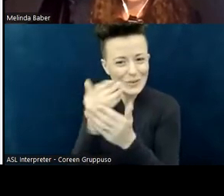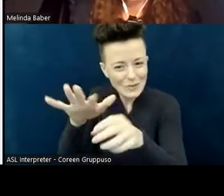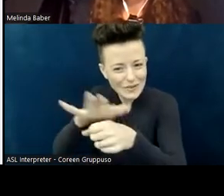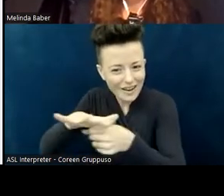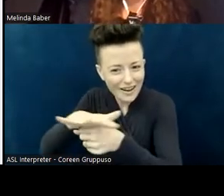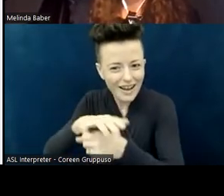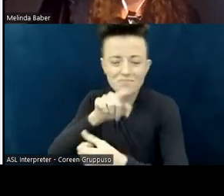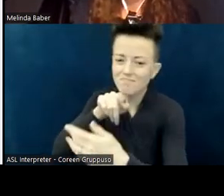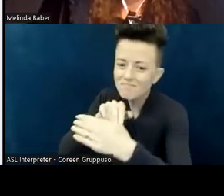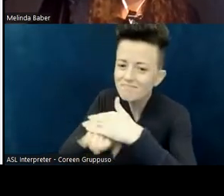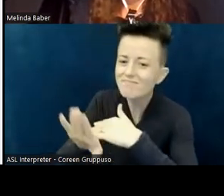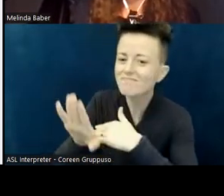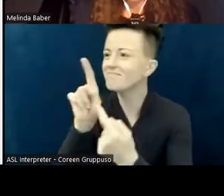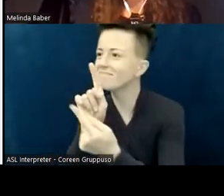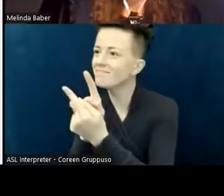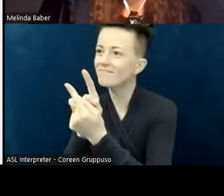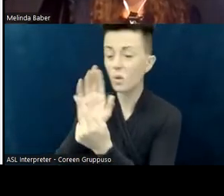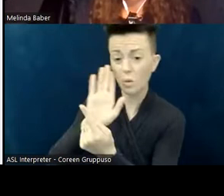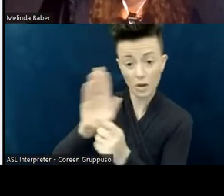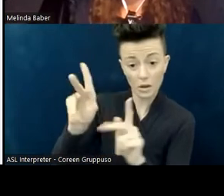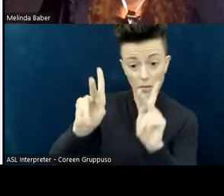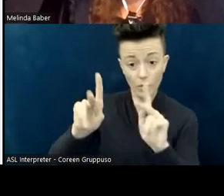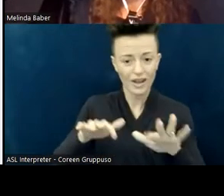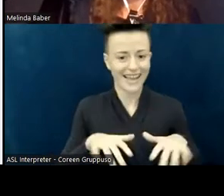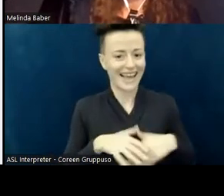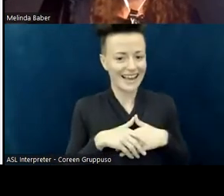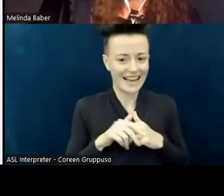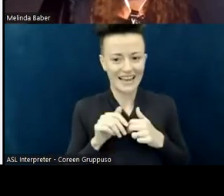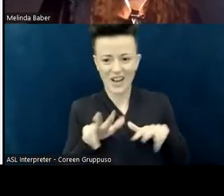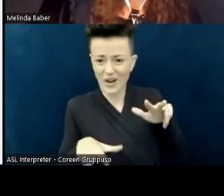or do they typically act awkward or stare at you?